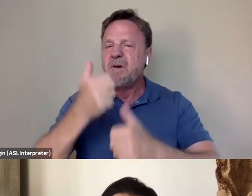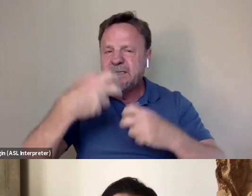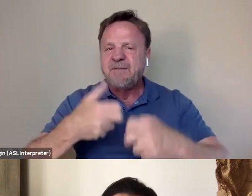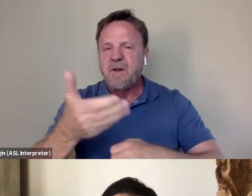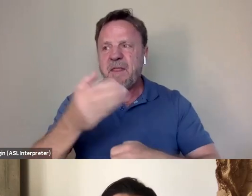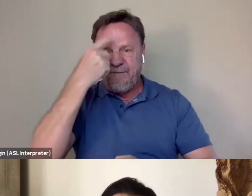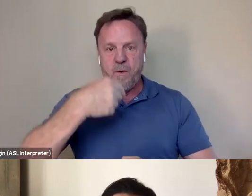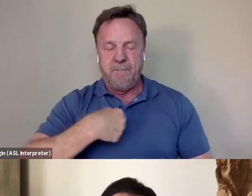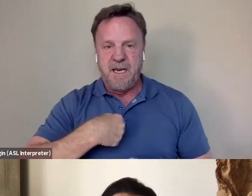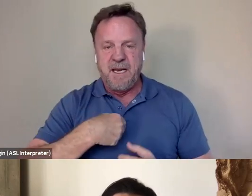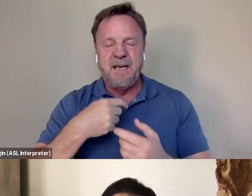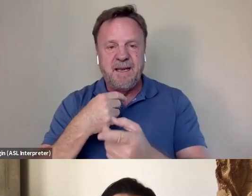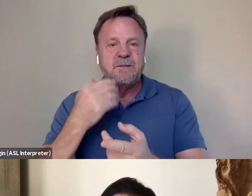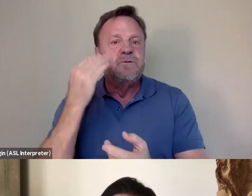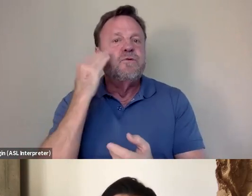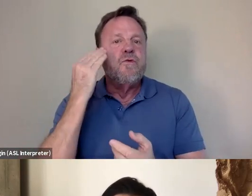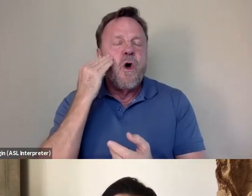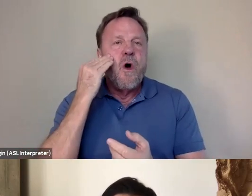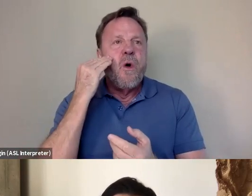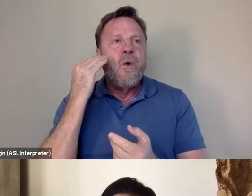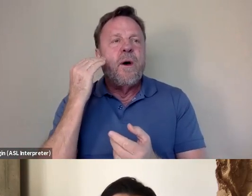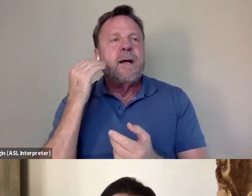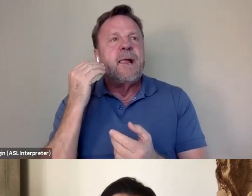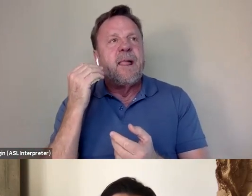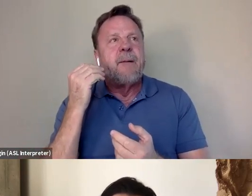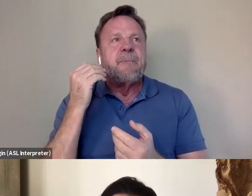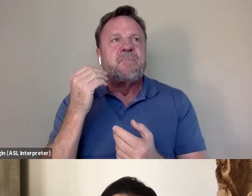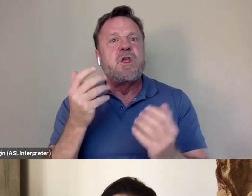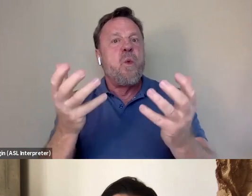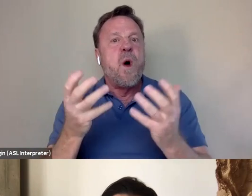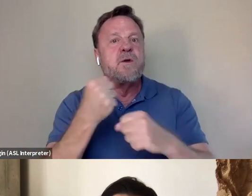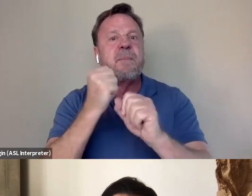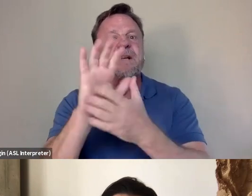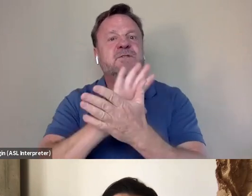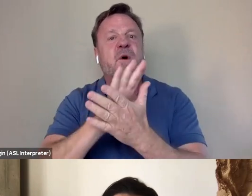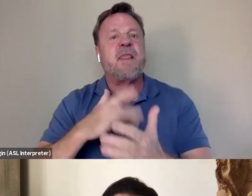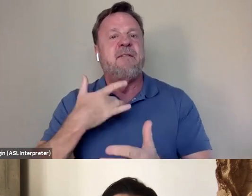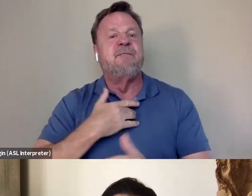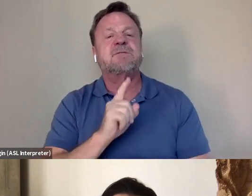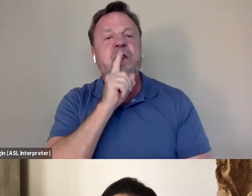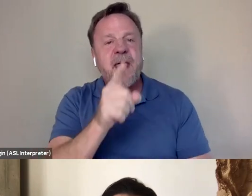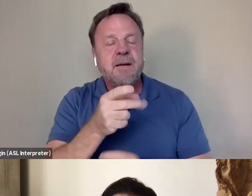was just to know that, you know, you want to make a story that feels authentic and honest,